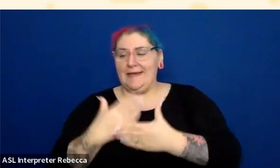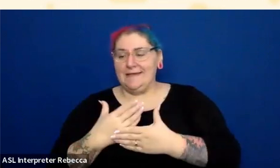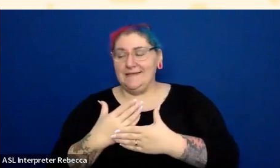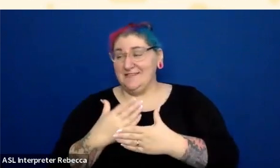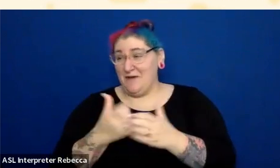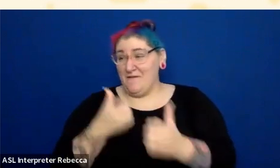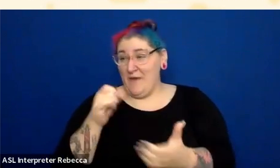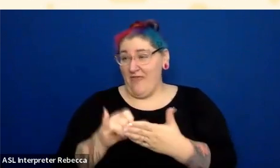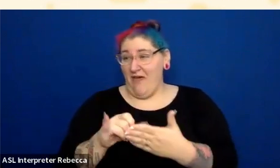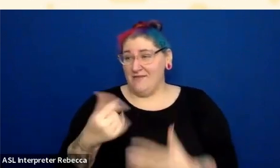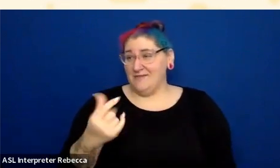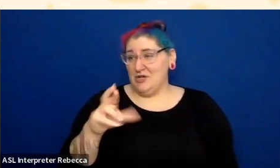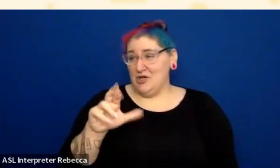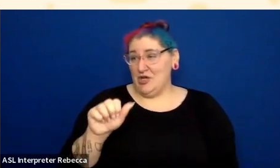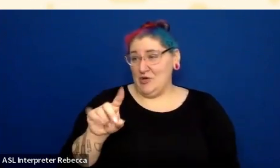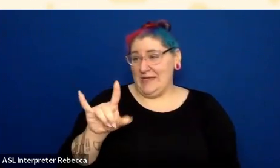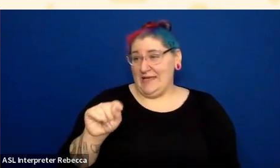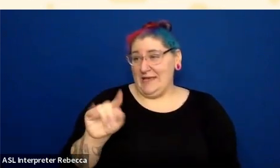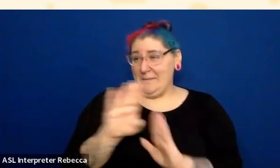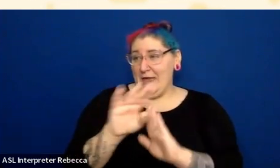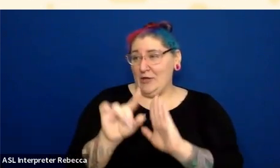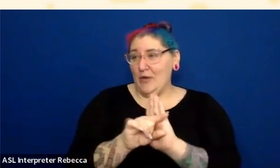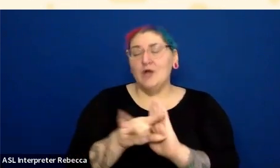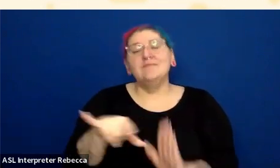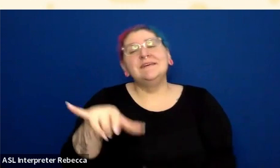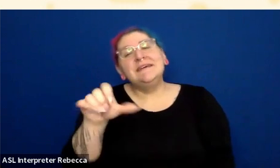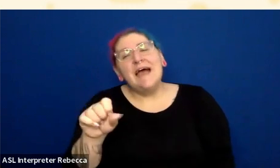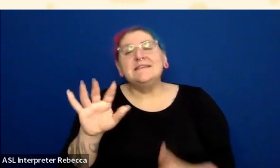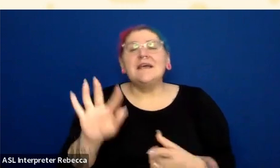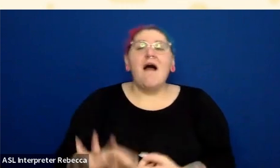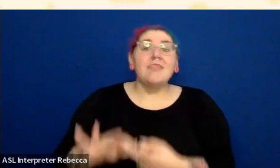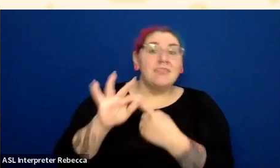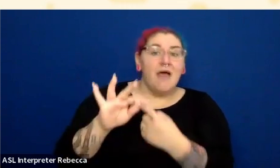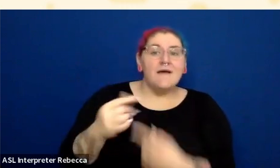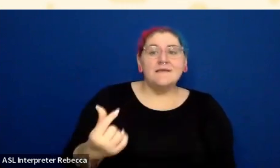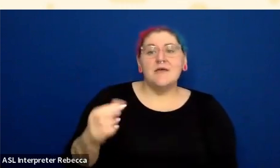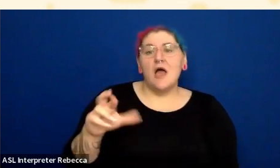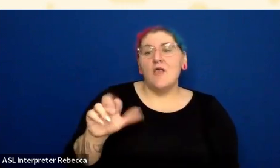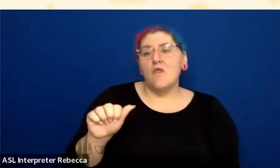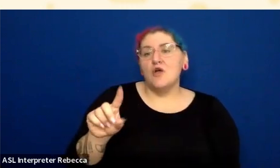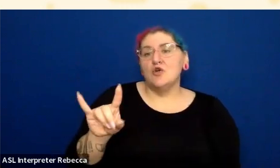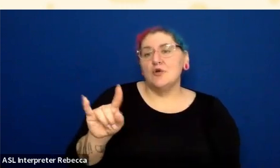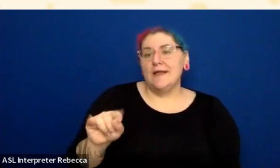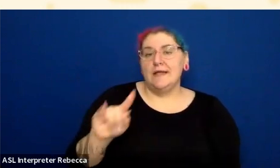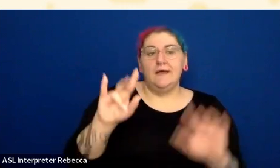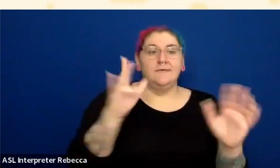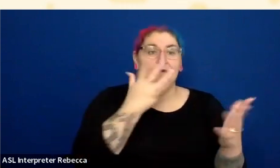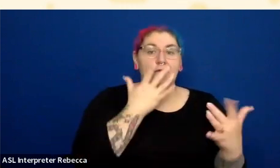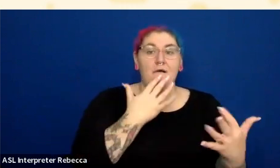Are there color palette resources that we are not really calling colors